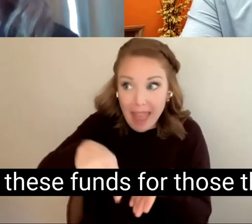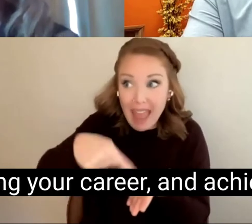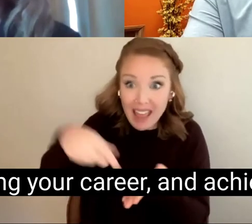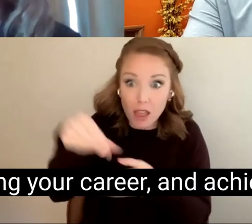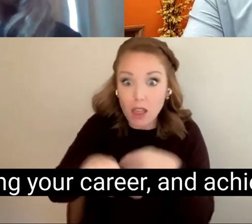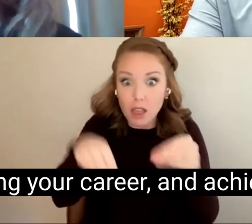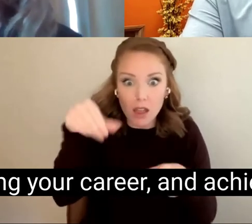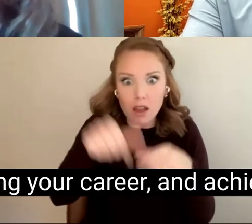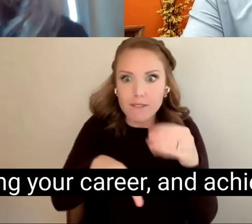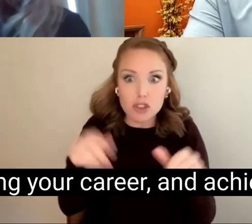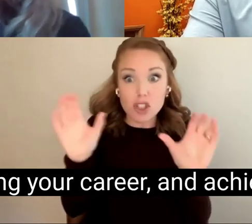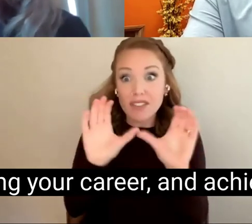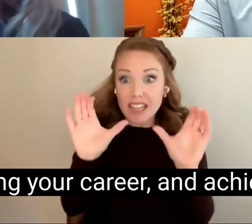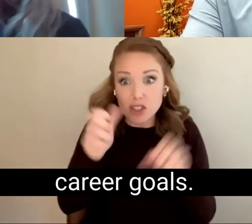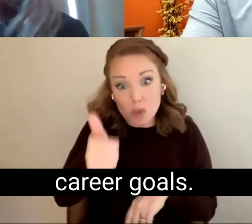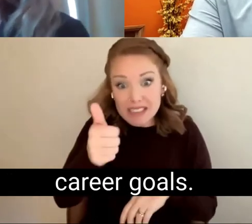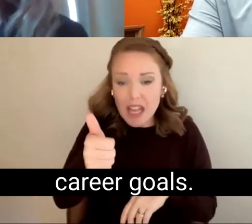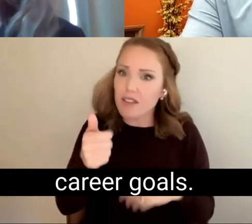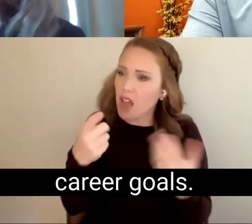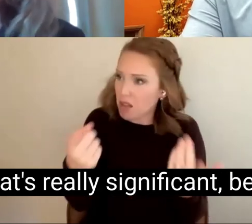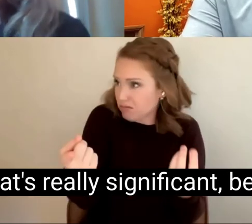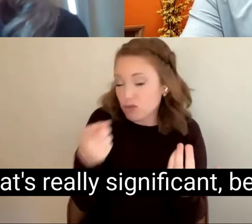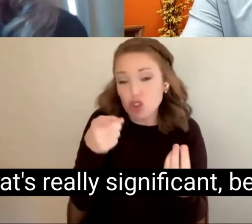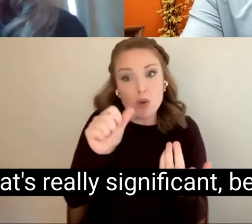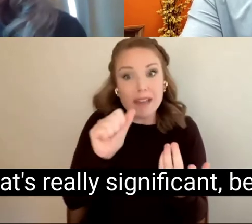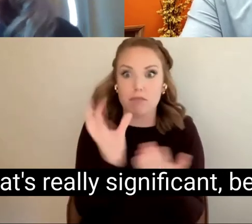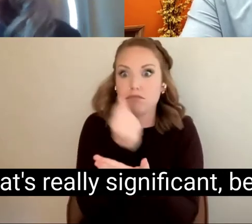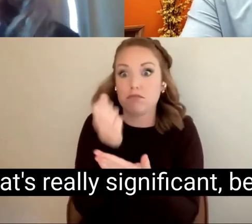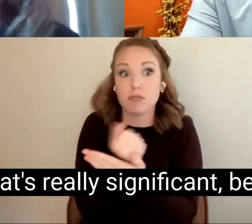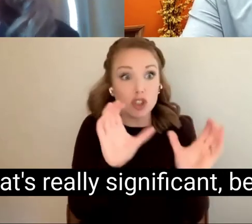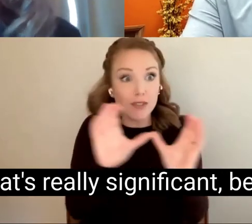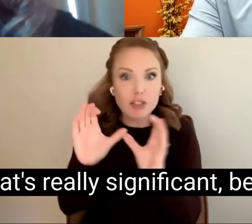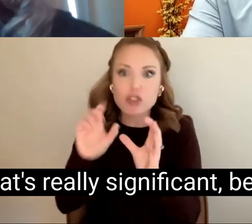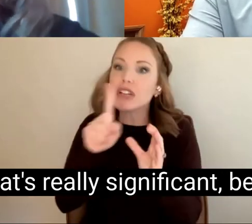advancing your career, and achieve your career goals. And that's really significant, because